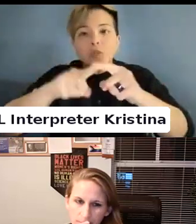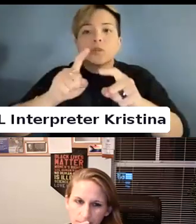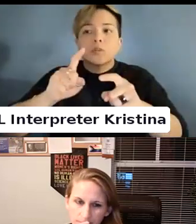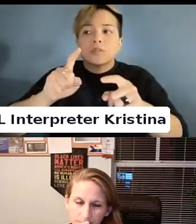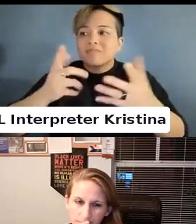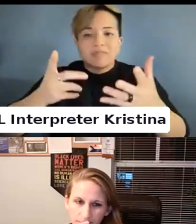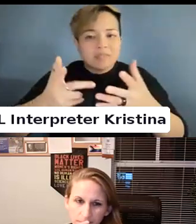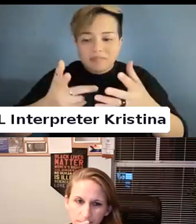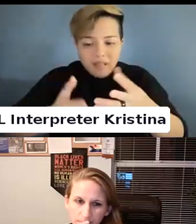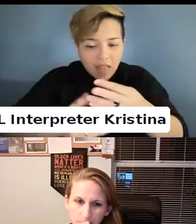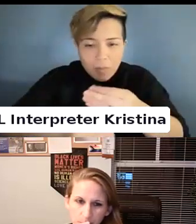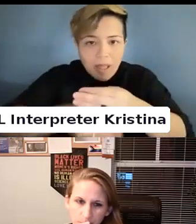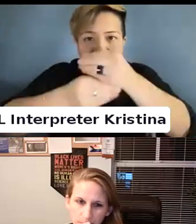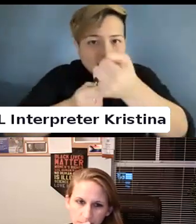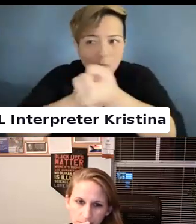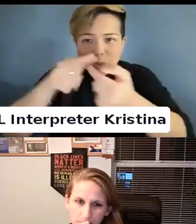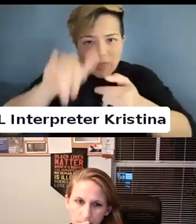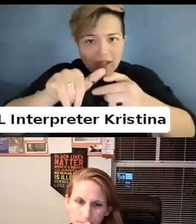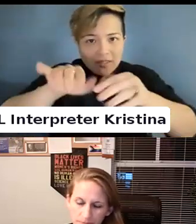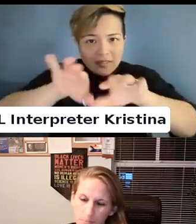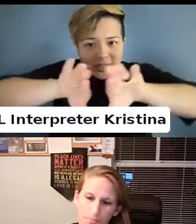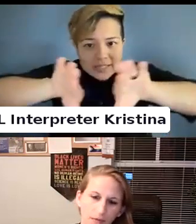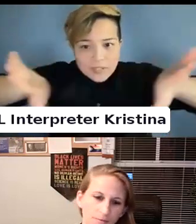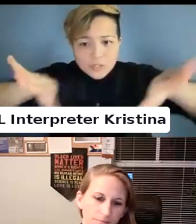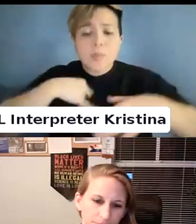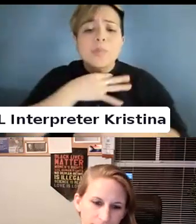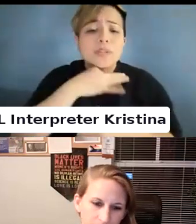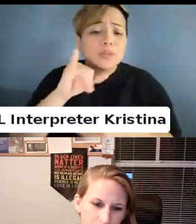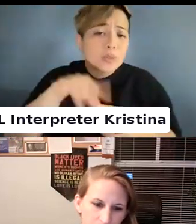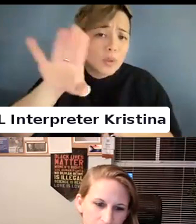I'm interested in your work in space. Yes.